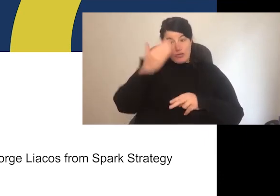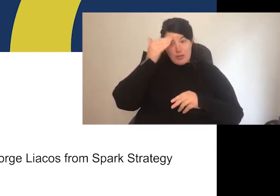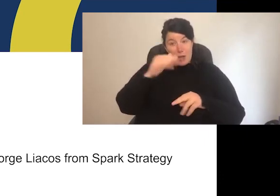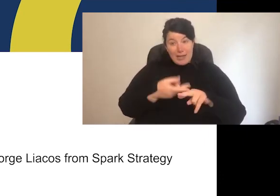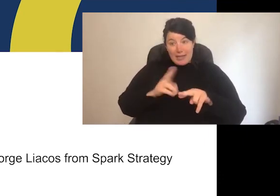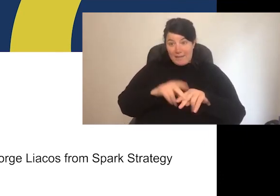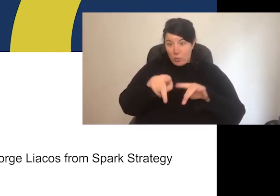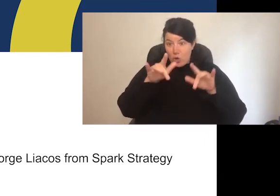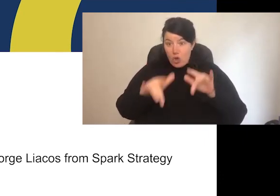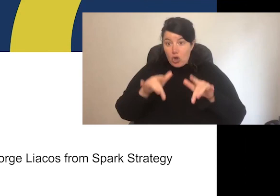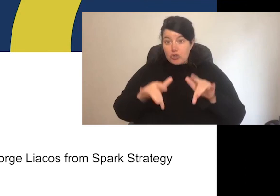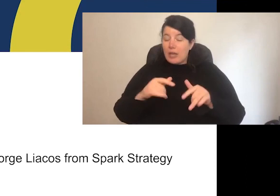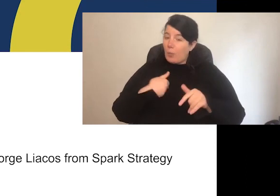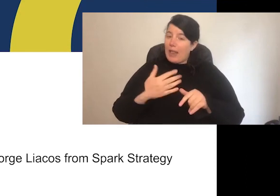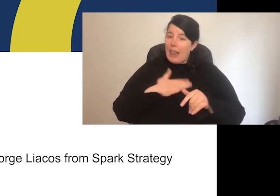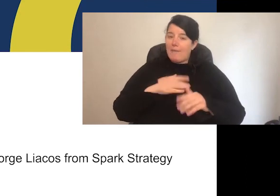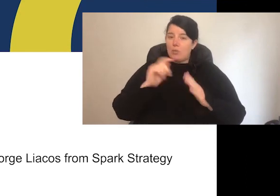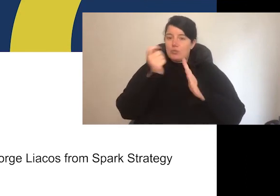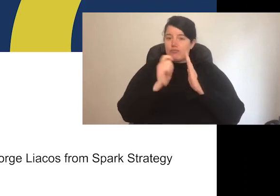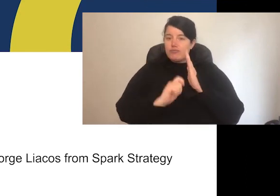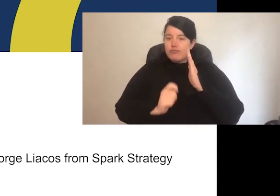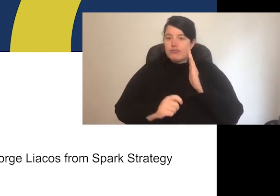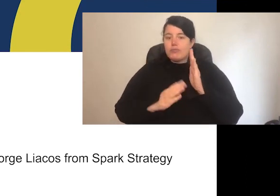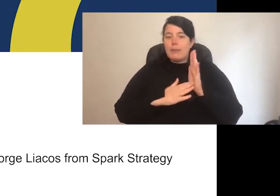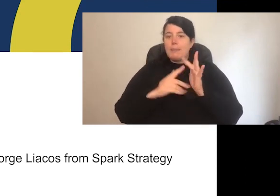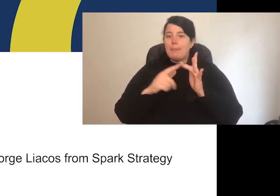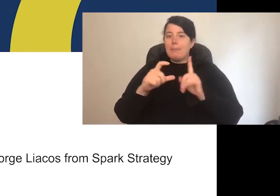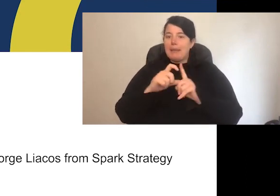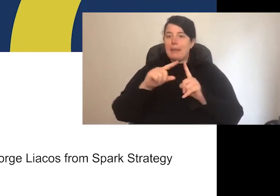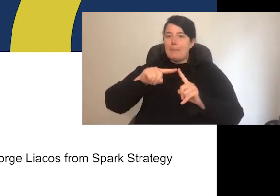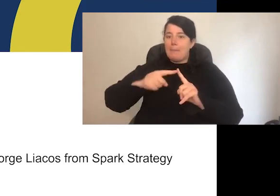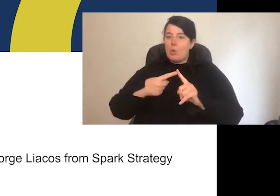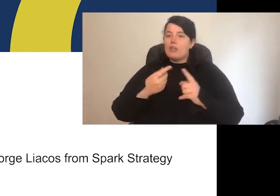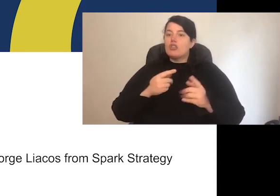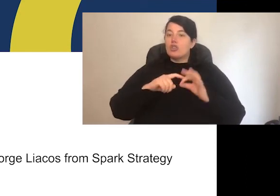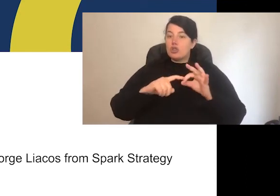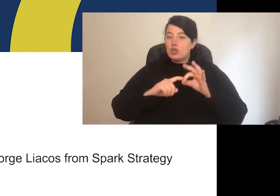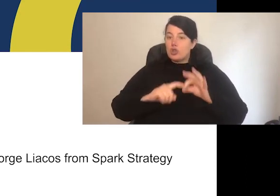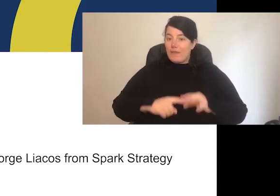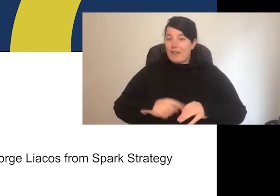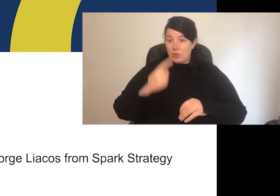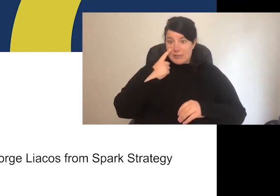please out our survey, to see how we're tracking with these sessions